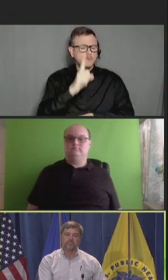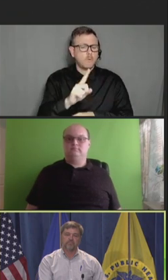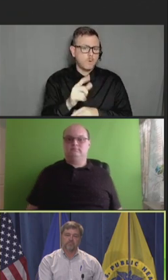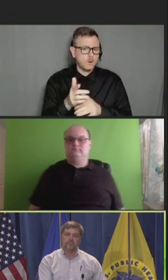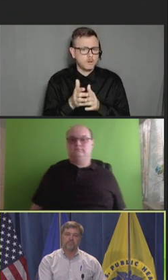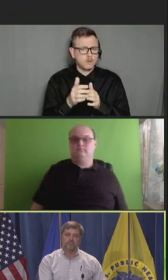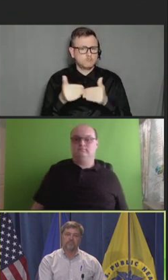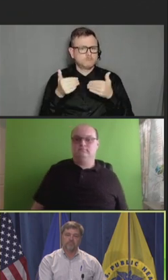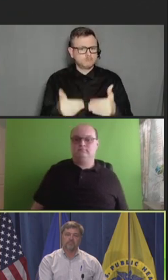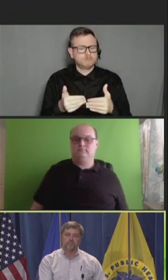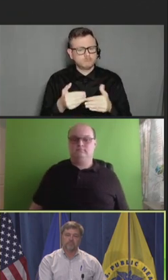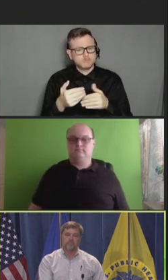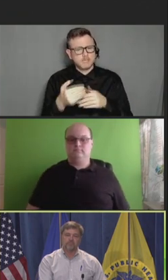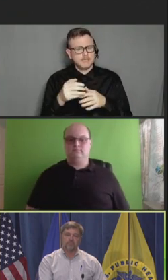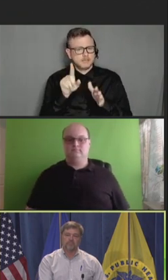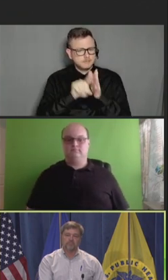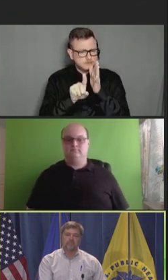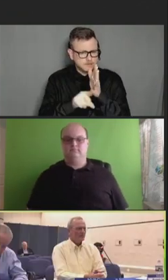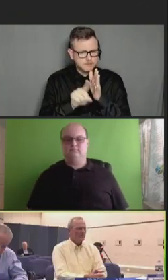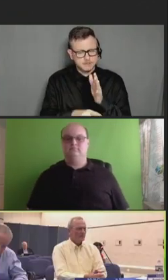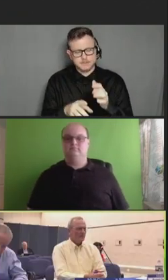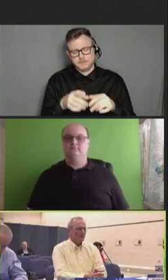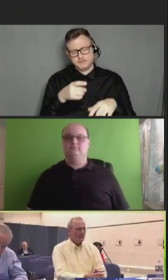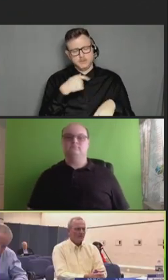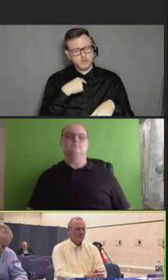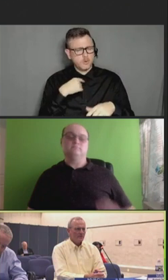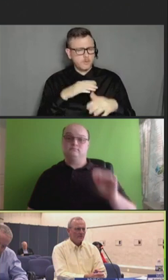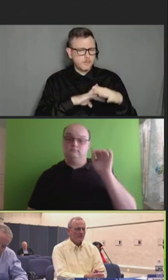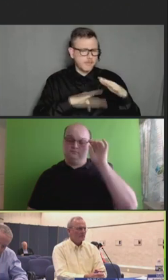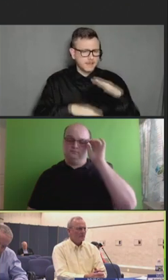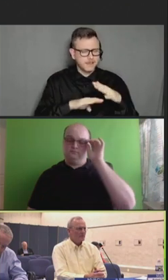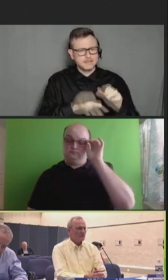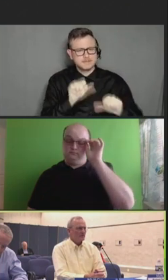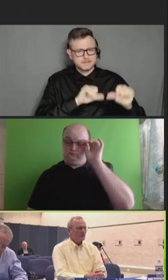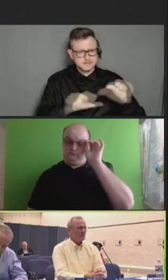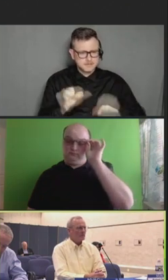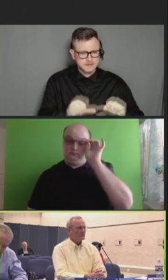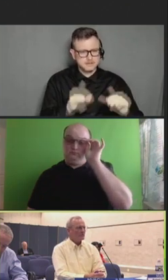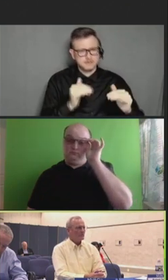Looking at -- going back to the basic science and then advancing it into stage one, two,